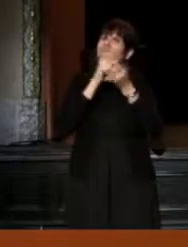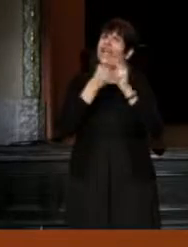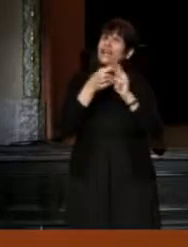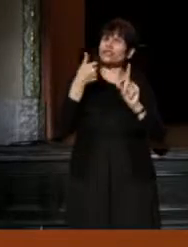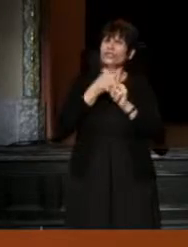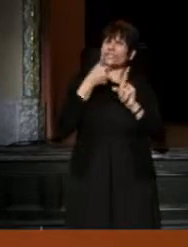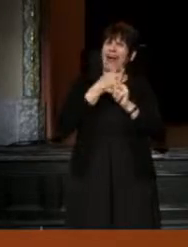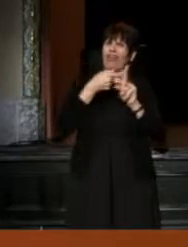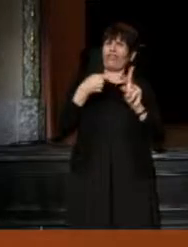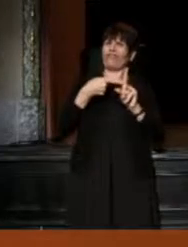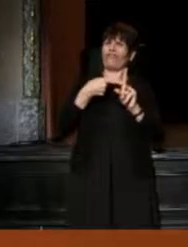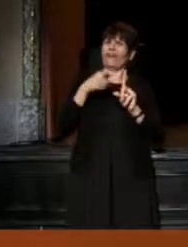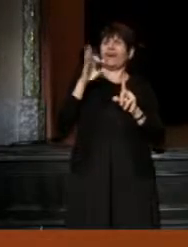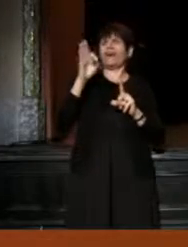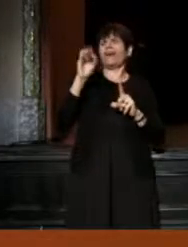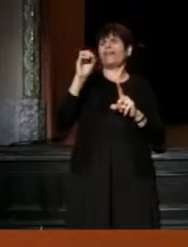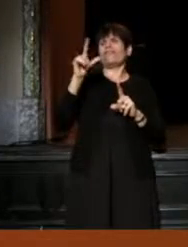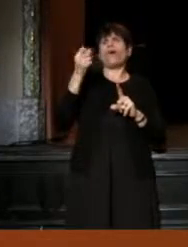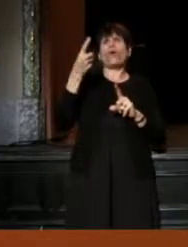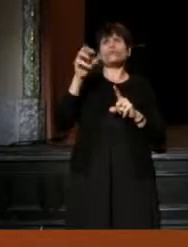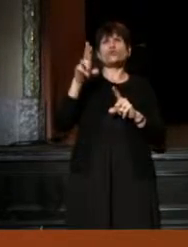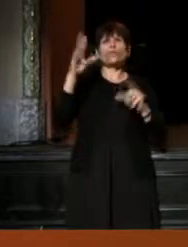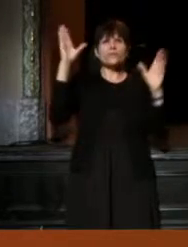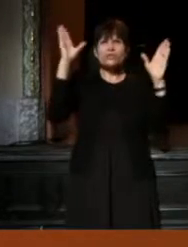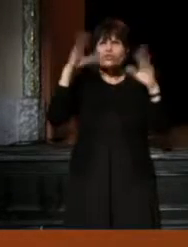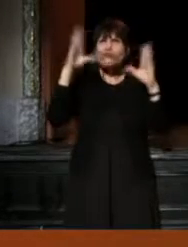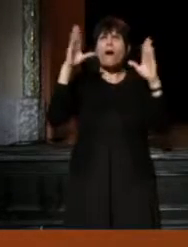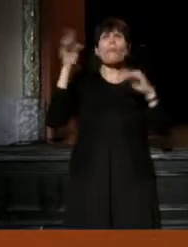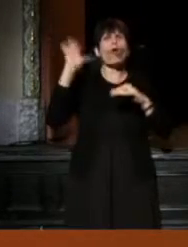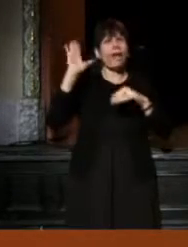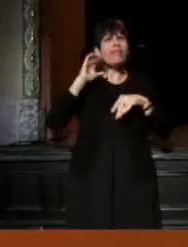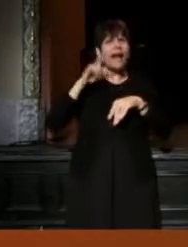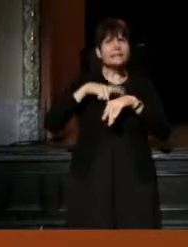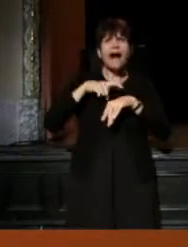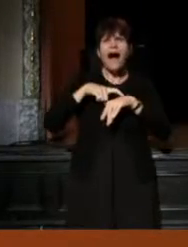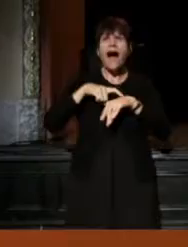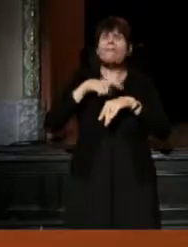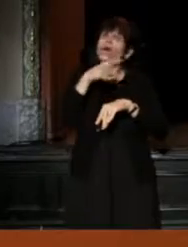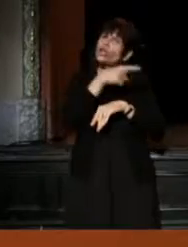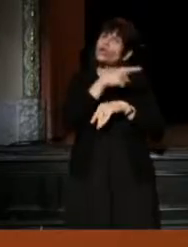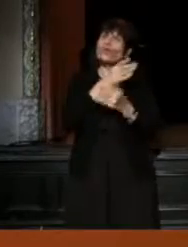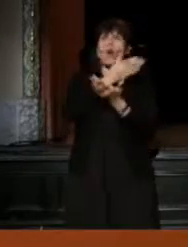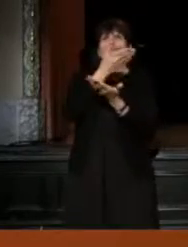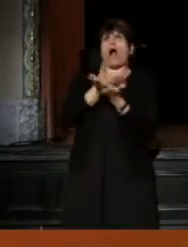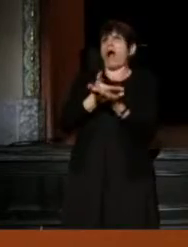I mean, was in trouble at that time and you arrived into a city